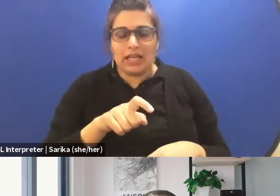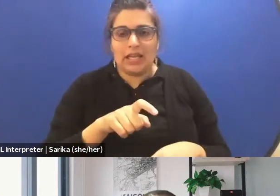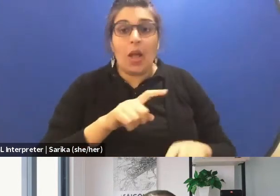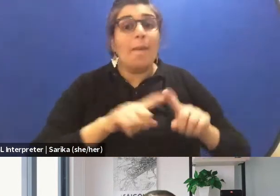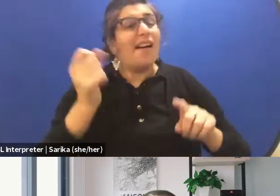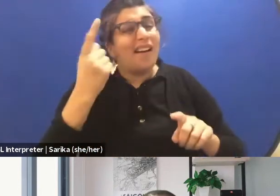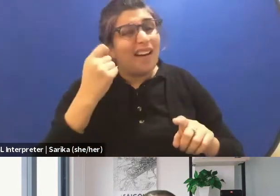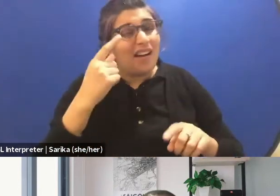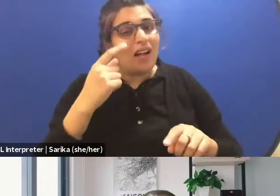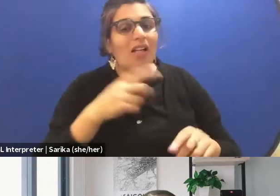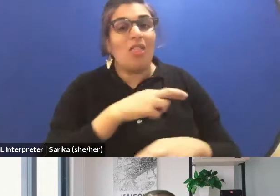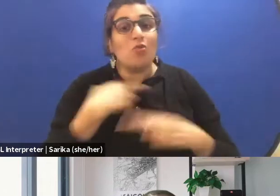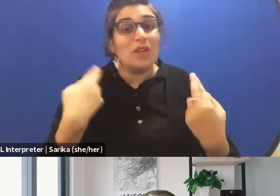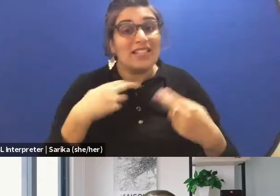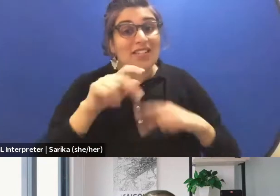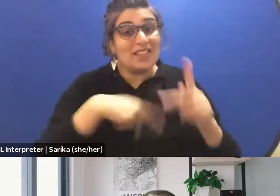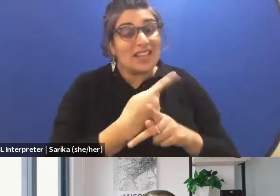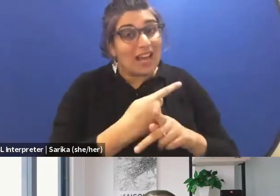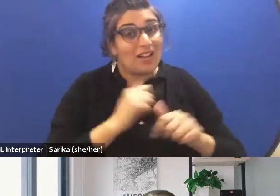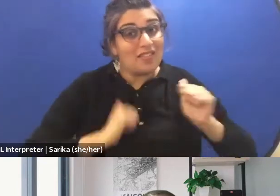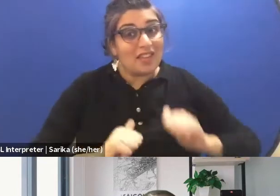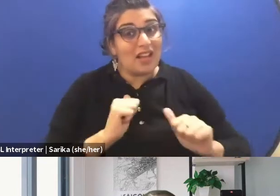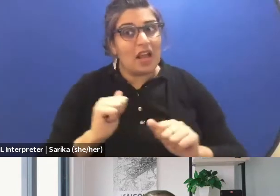in an area of Burkina Faso